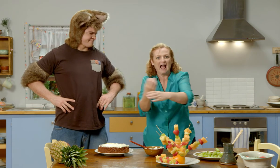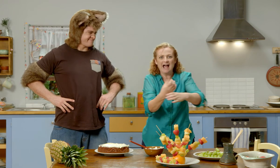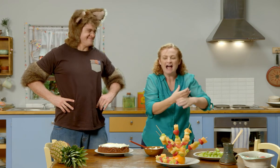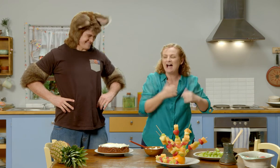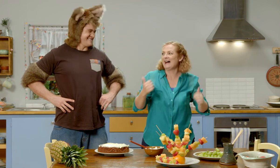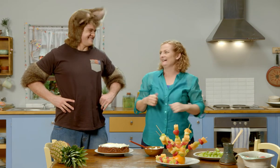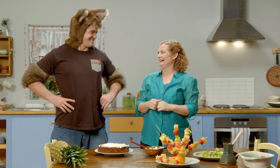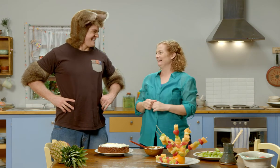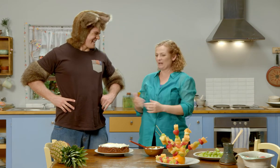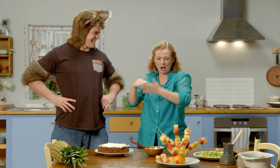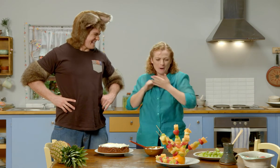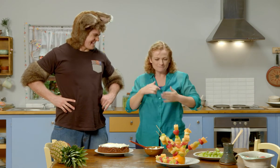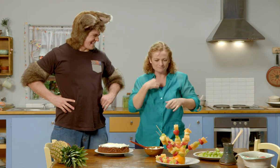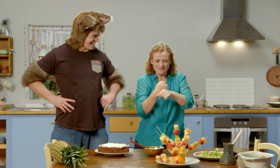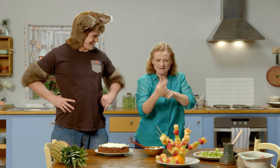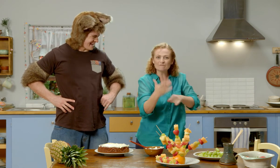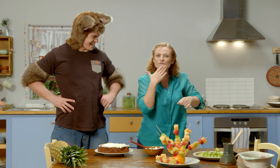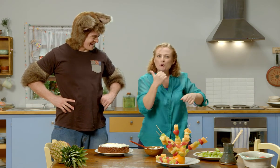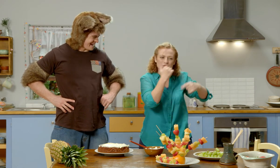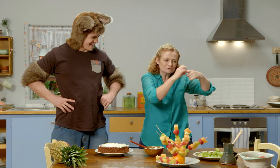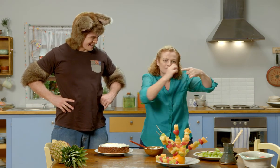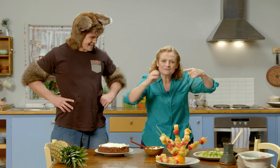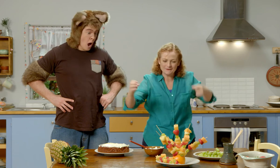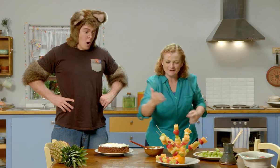and you helped me make some fruit kebabs.